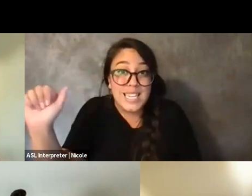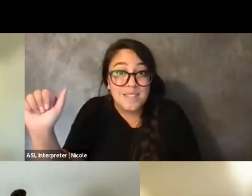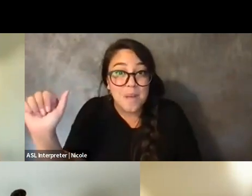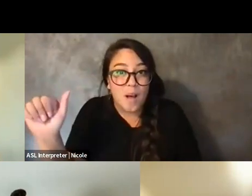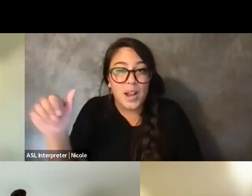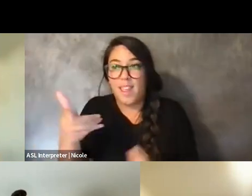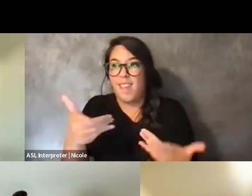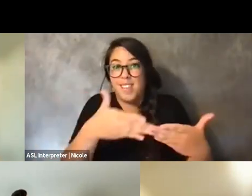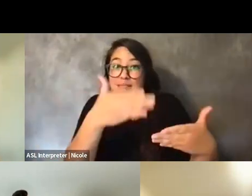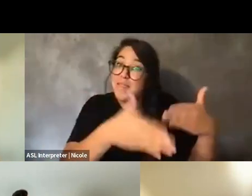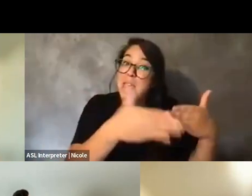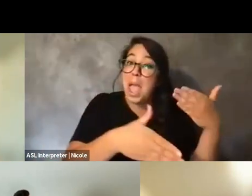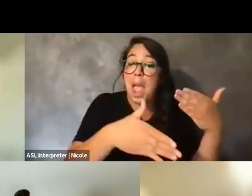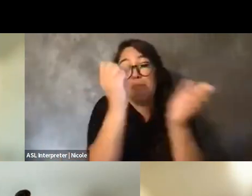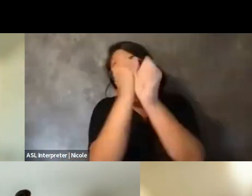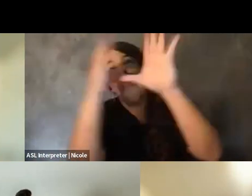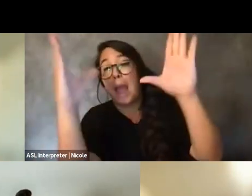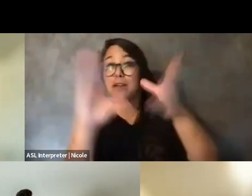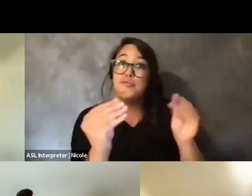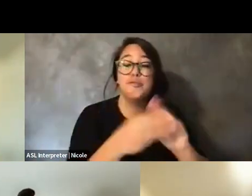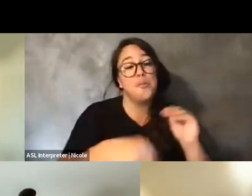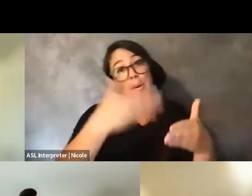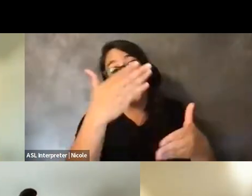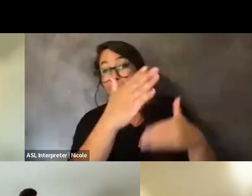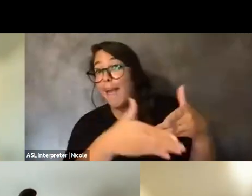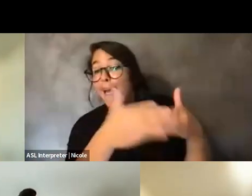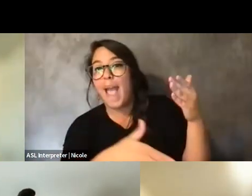or you don't really know if there is an end, or you don't know what the end is going to always look like.